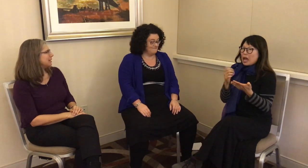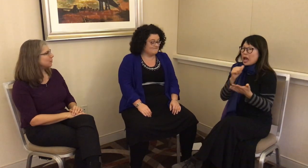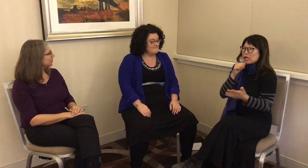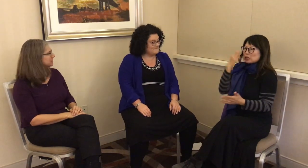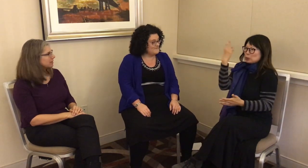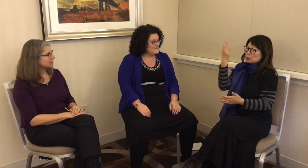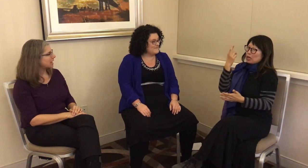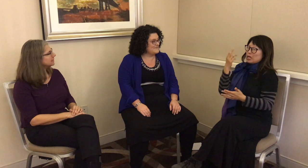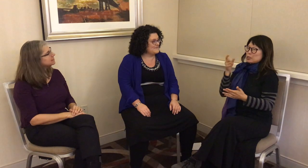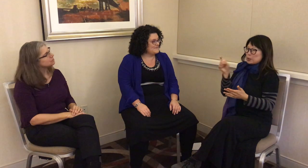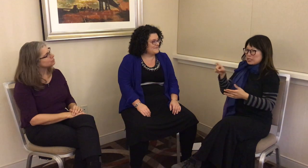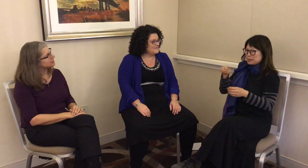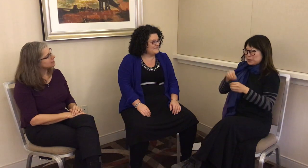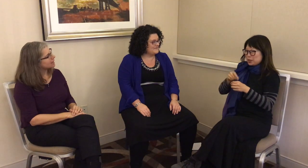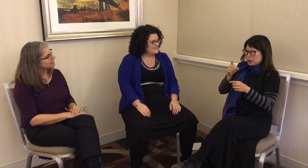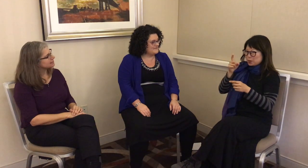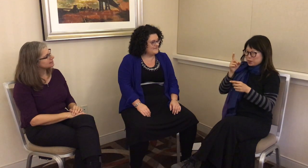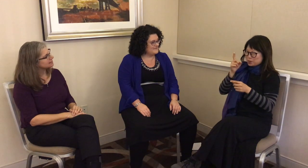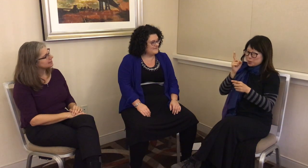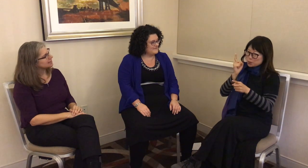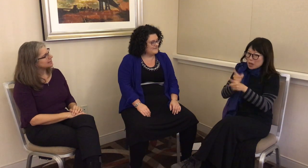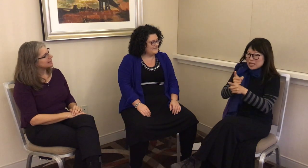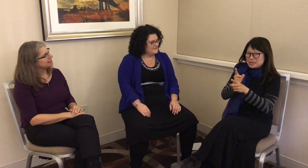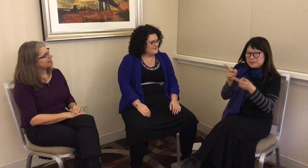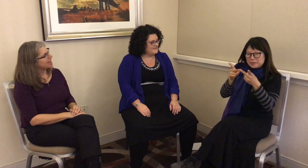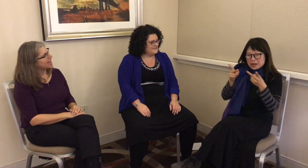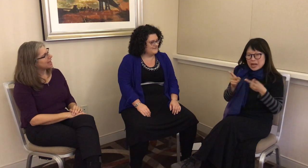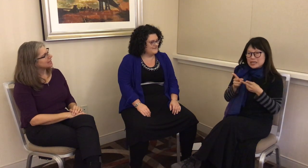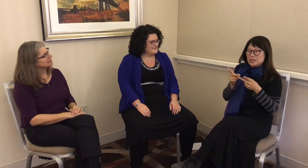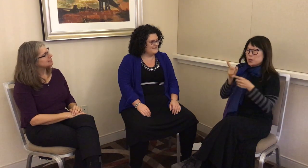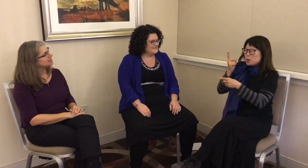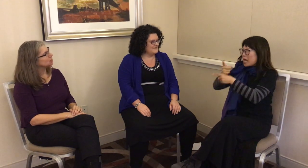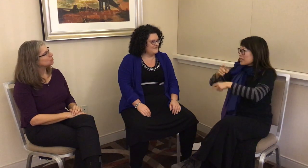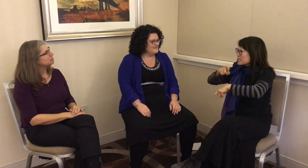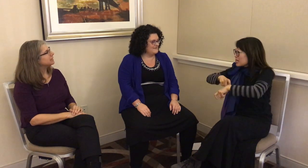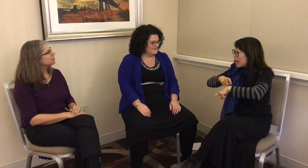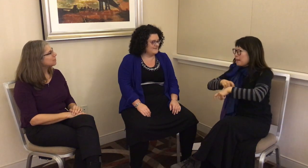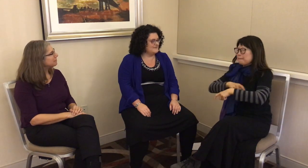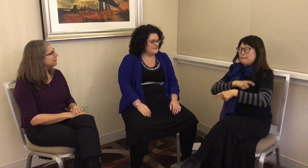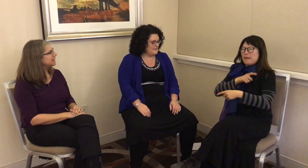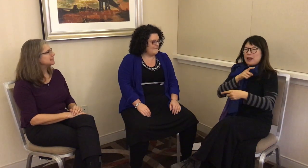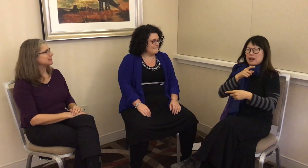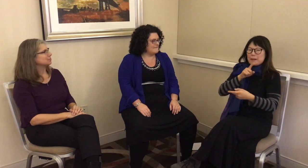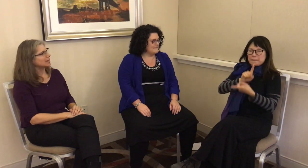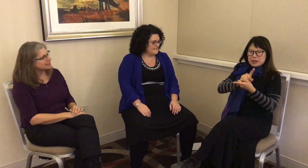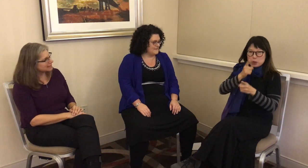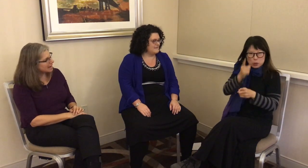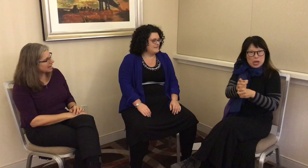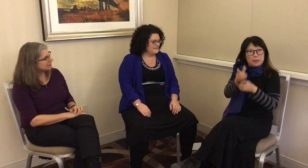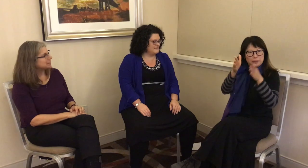do I start?” I didn’t realise that to be in the right place at the right time and